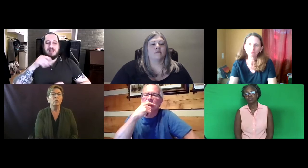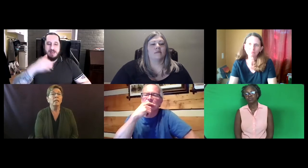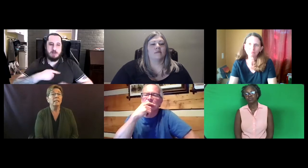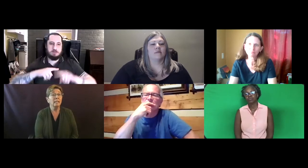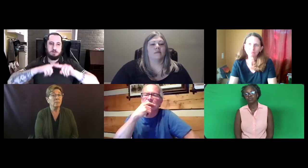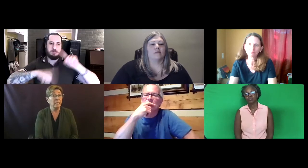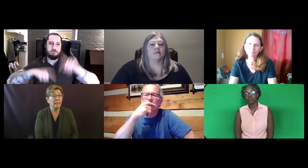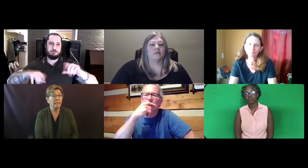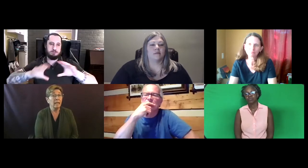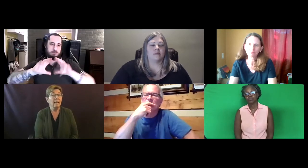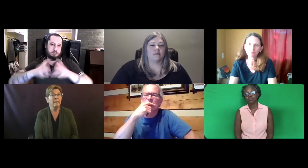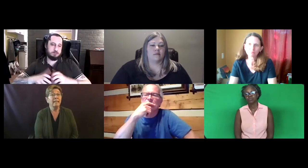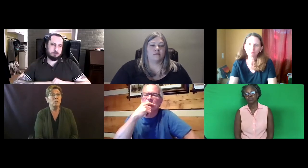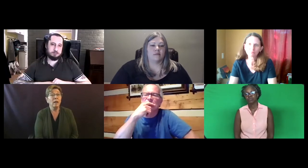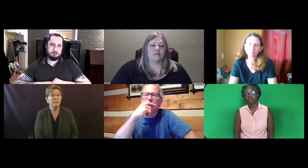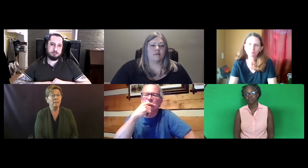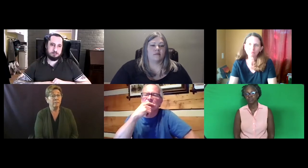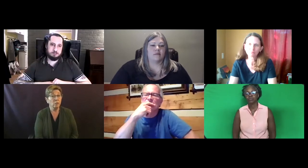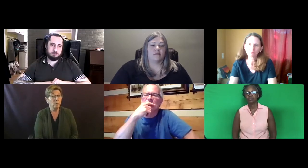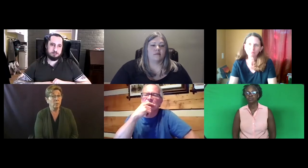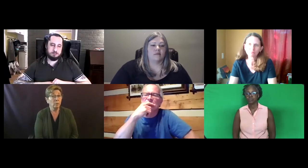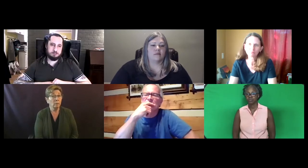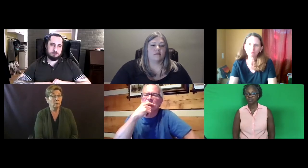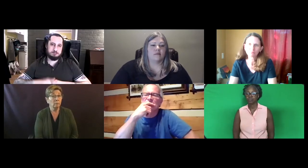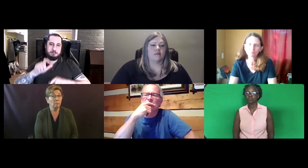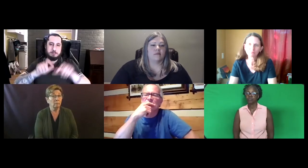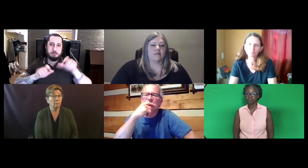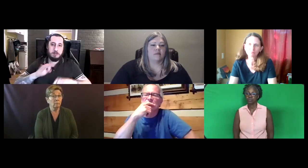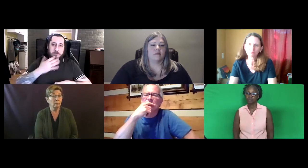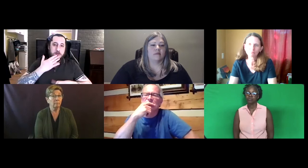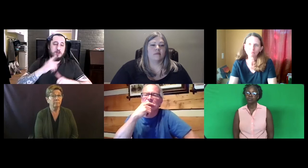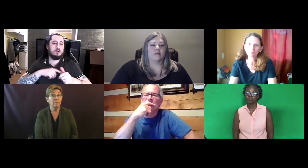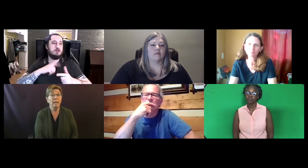Utah did explain they do have a diverse pool.